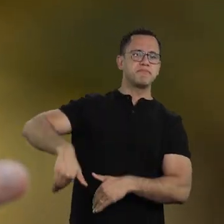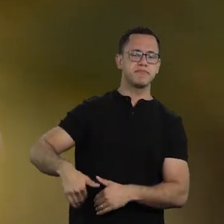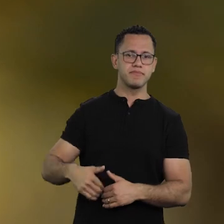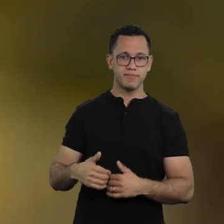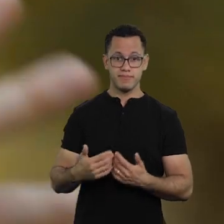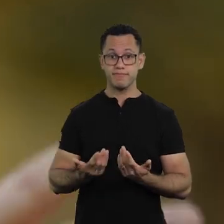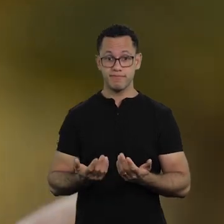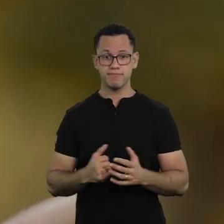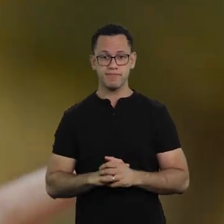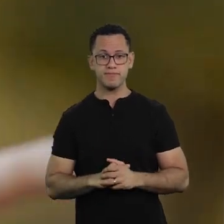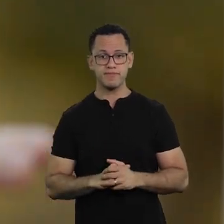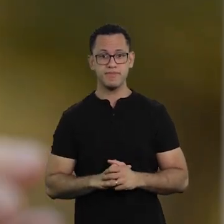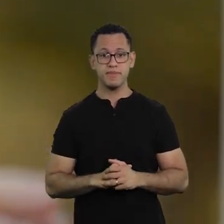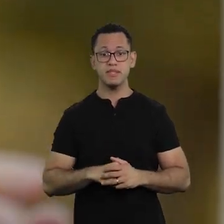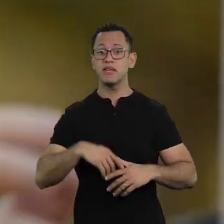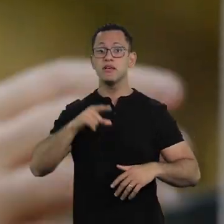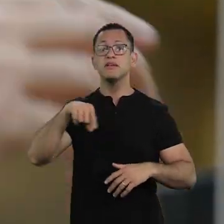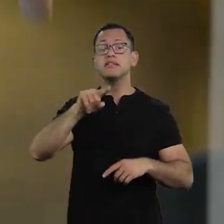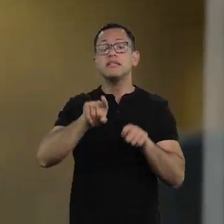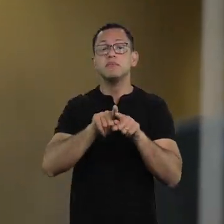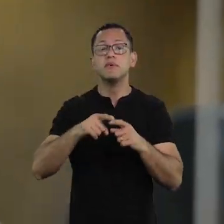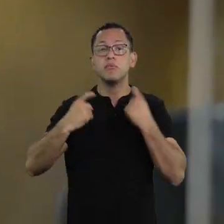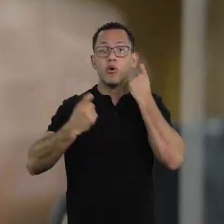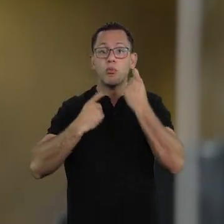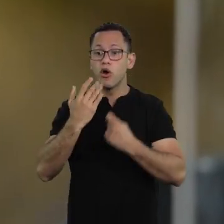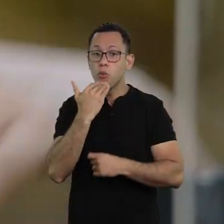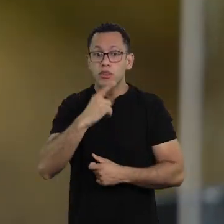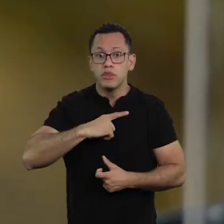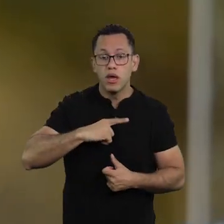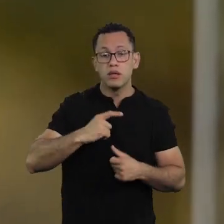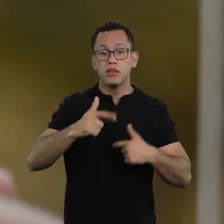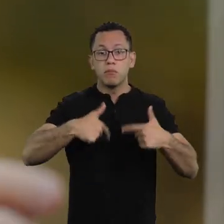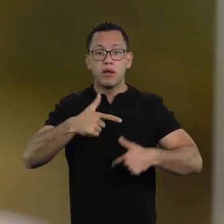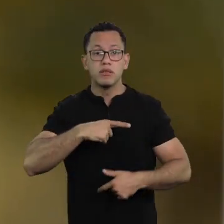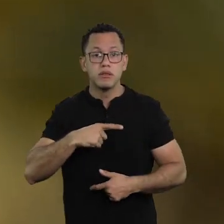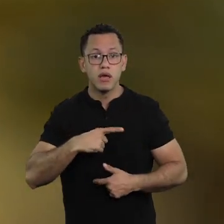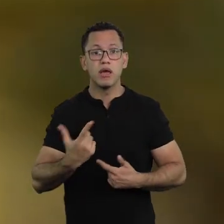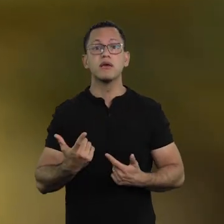a sense of urgency, not knowing if there would be food and work,